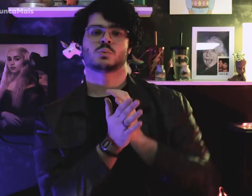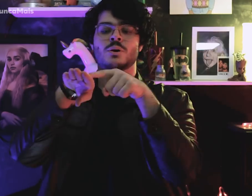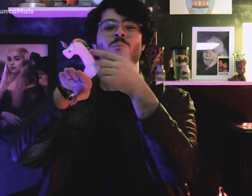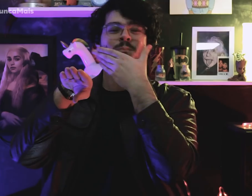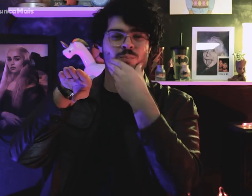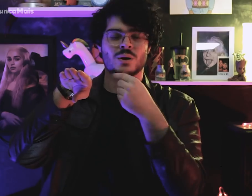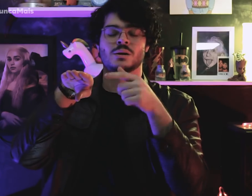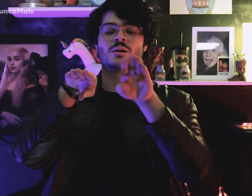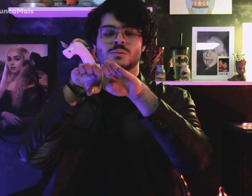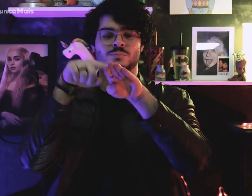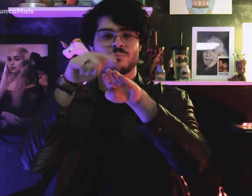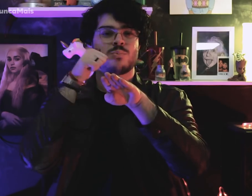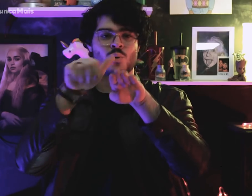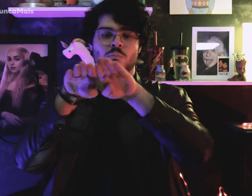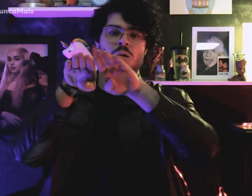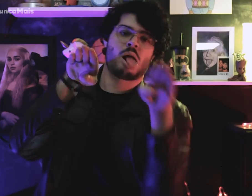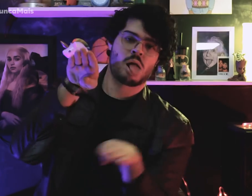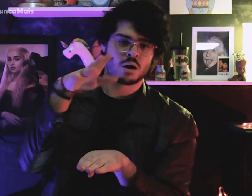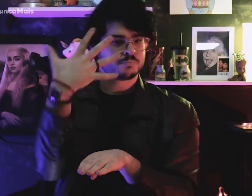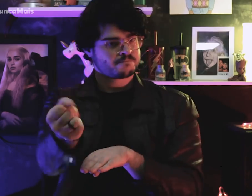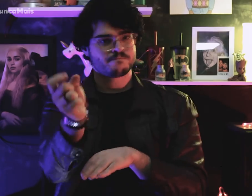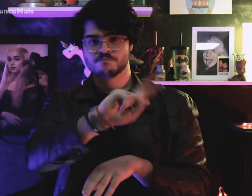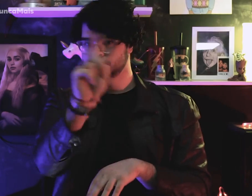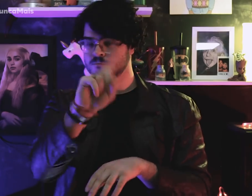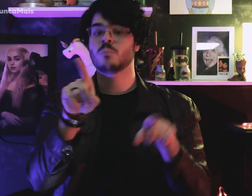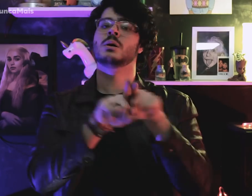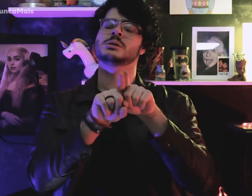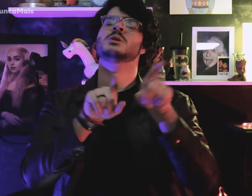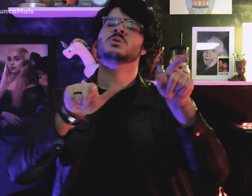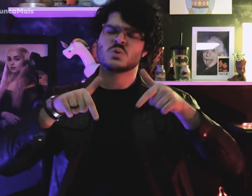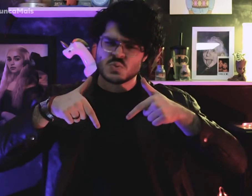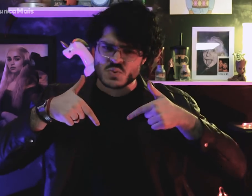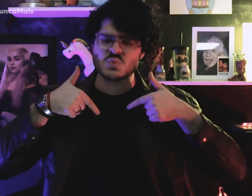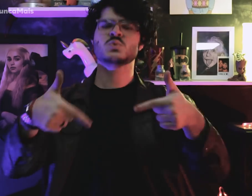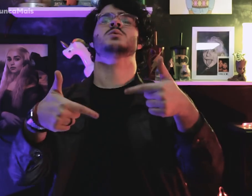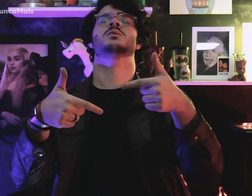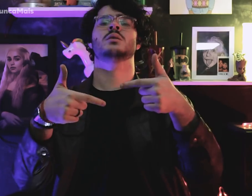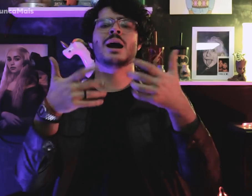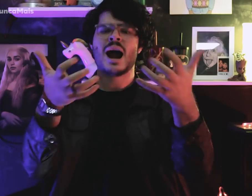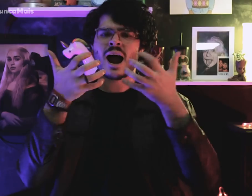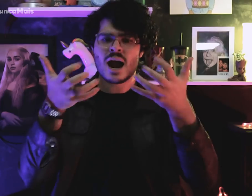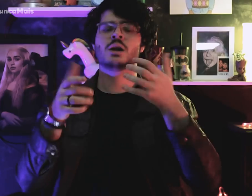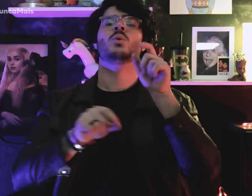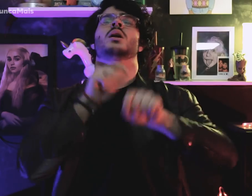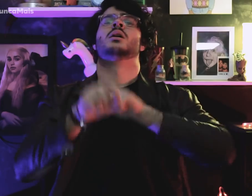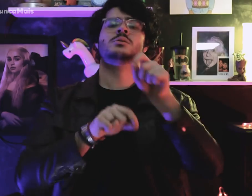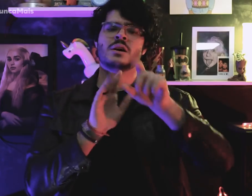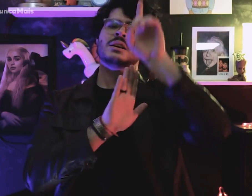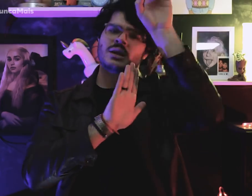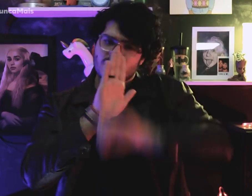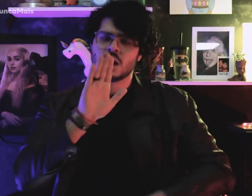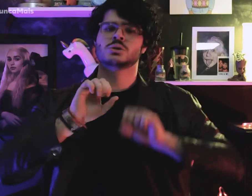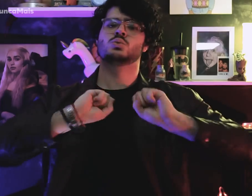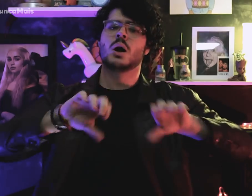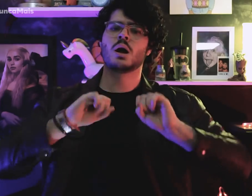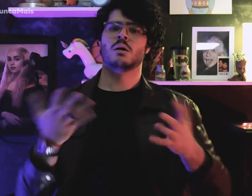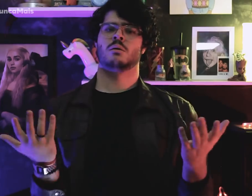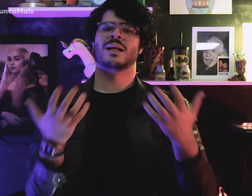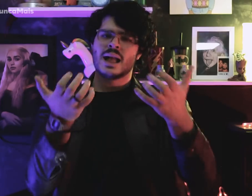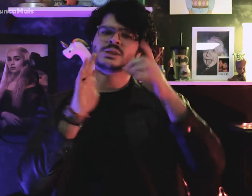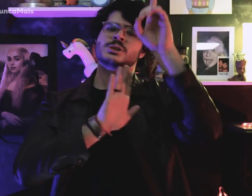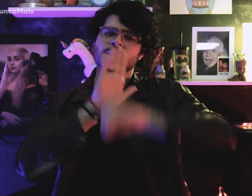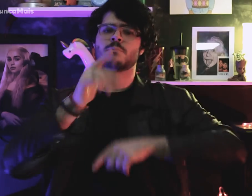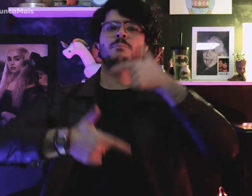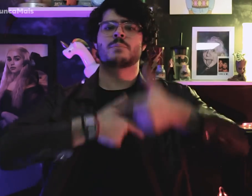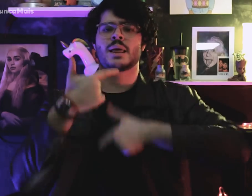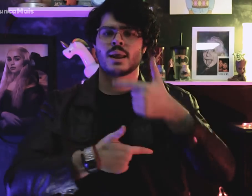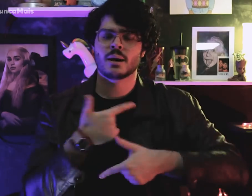além da desigualdade de gênero, direito a educação e ao trabalho,